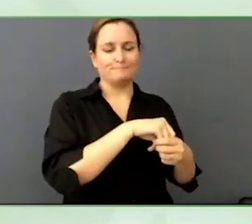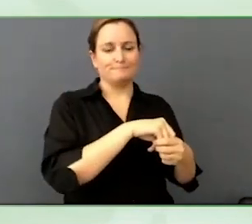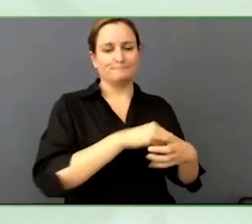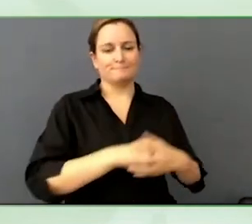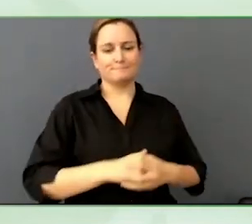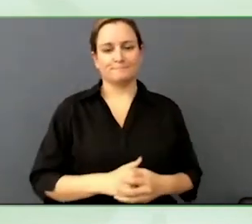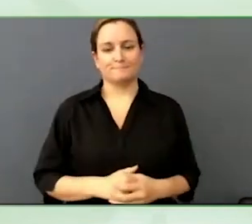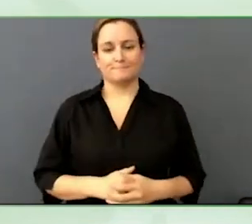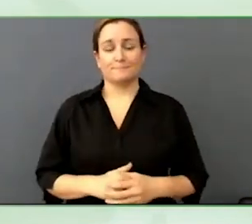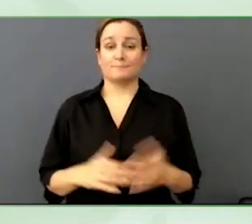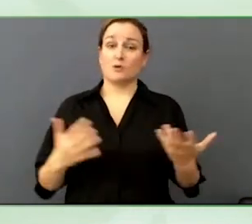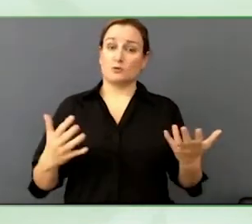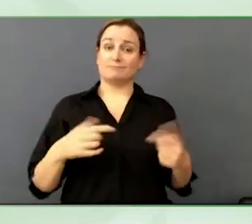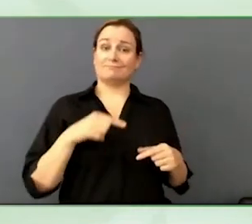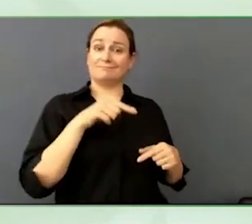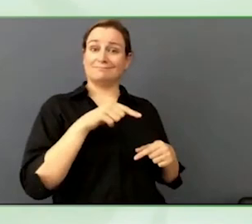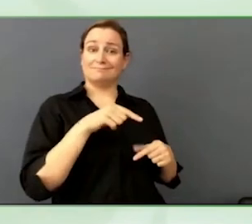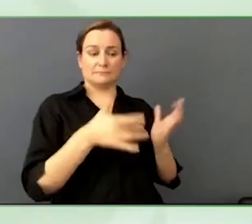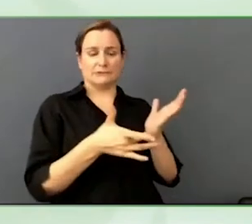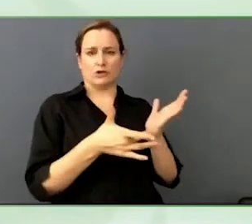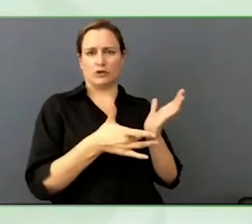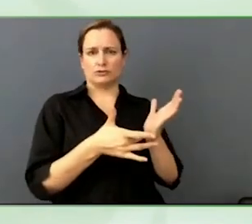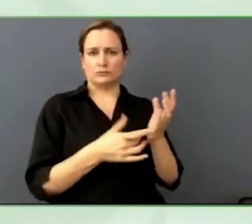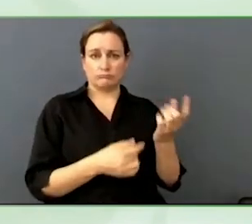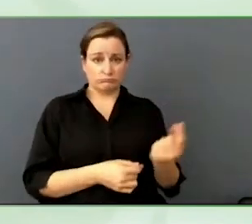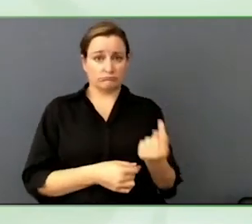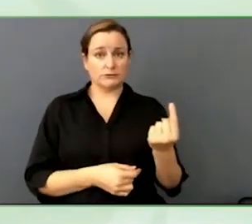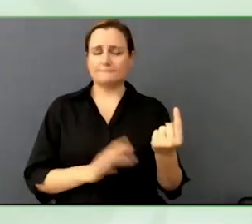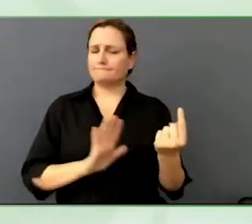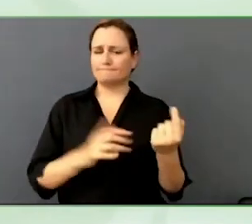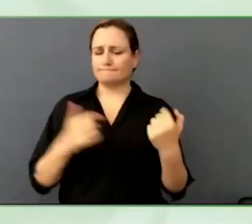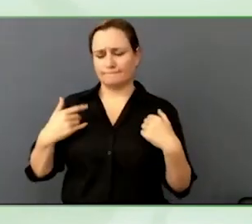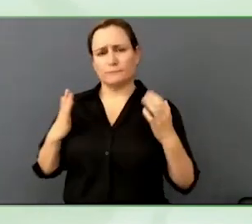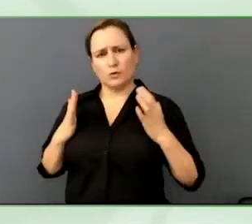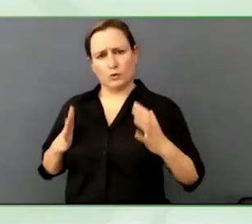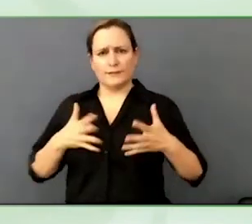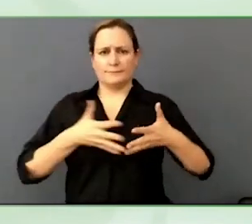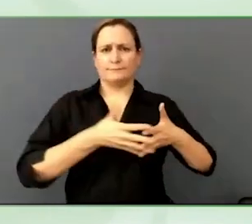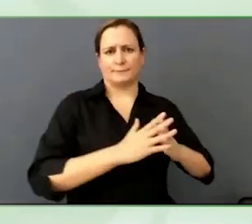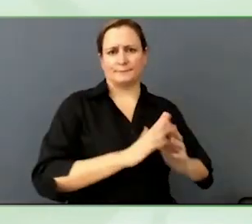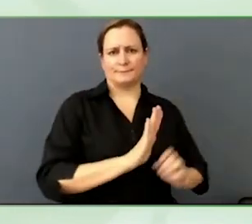human, it is curated by human and if we are going to use the